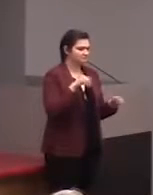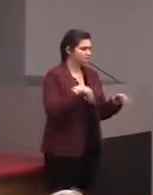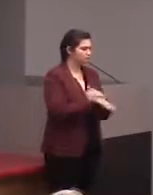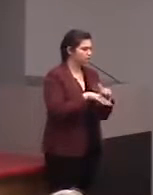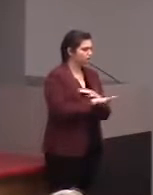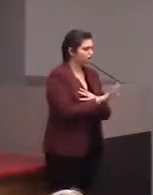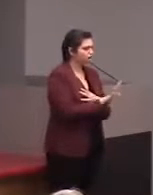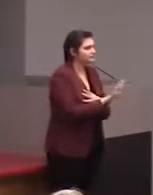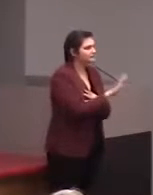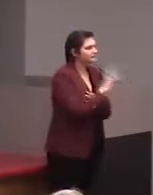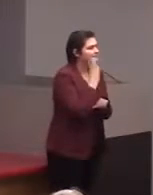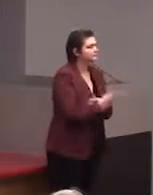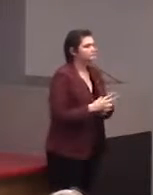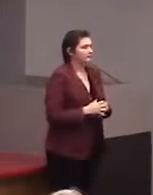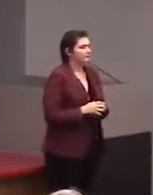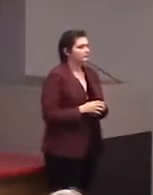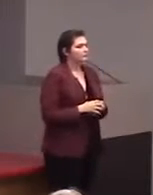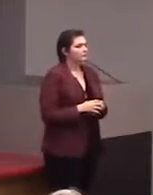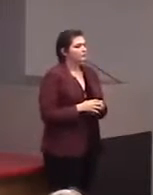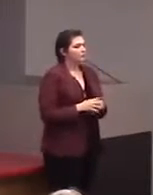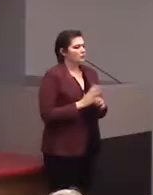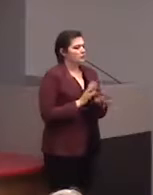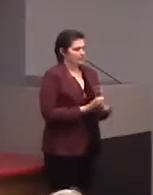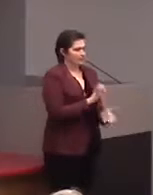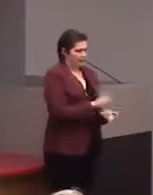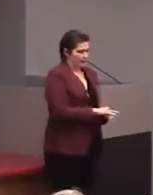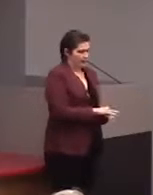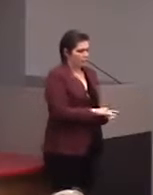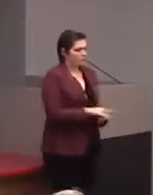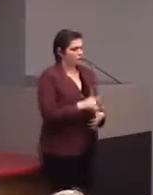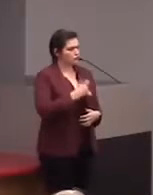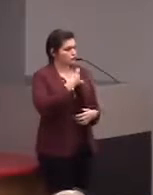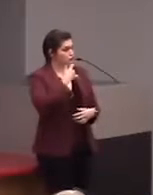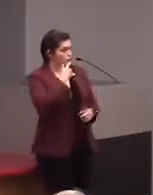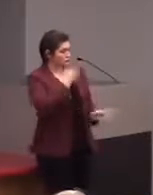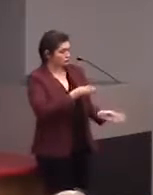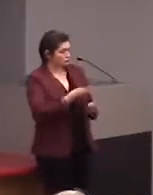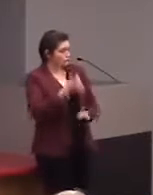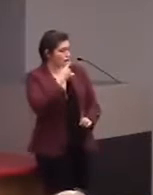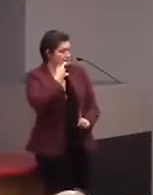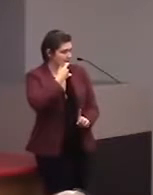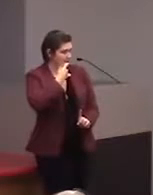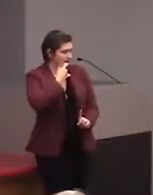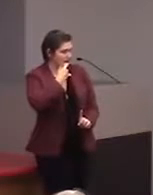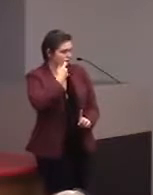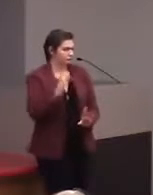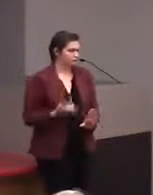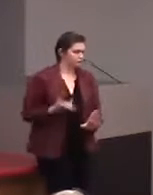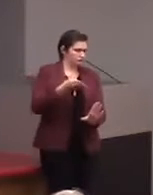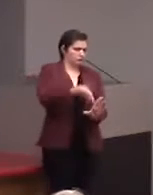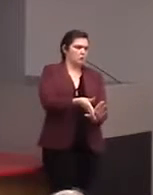So, let's see, we did that. So when I've come on board, there's a lot that we've been doing,